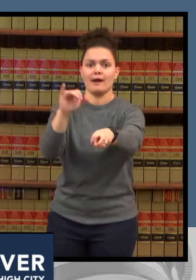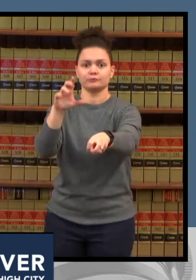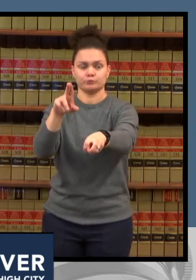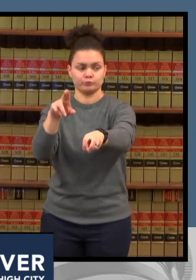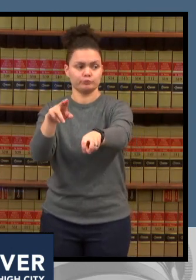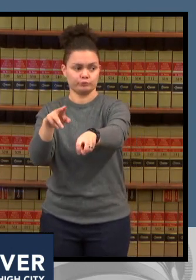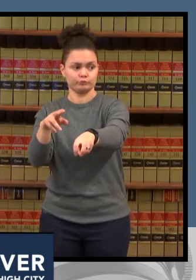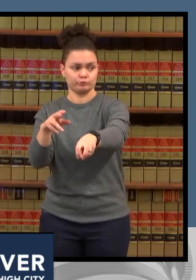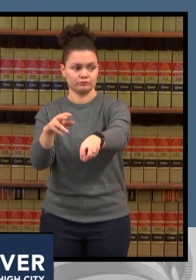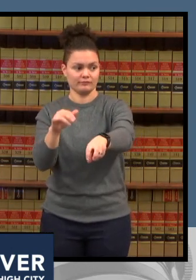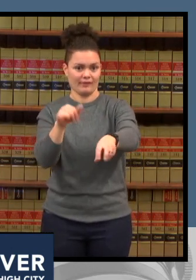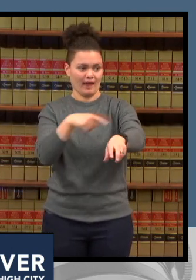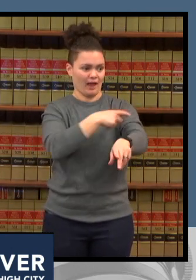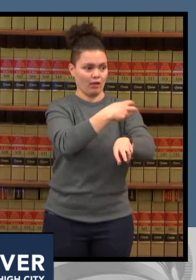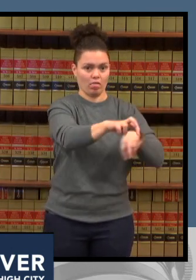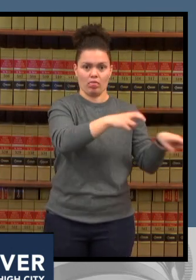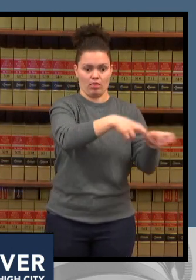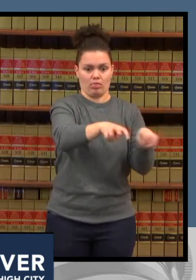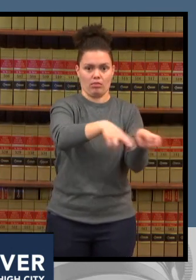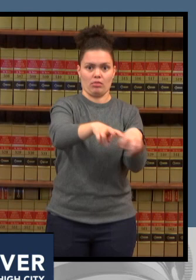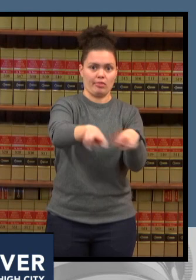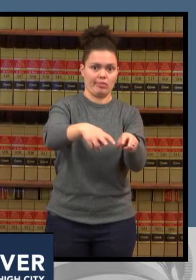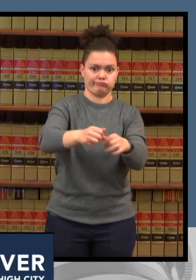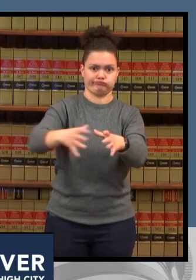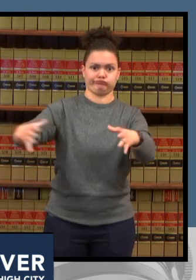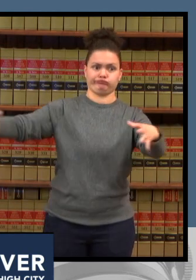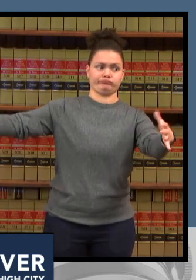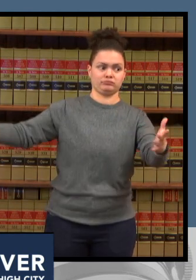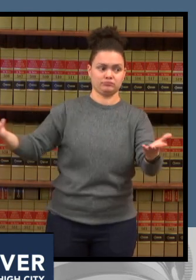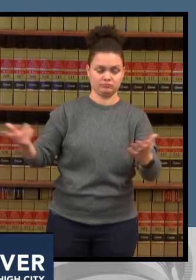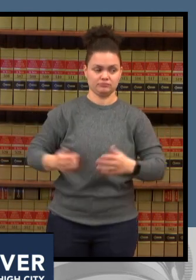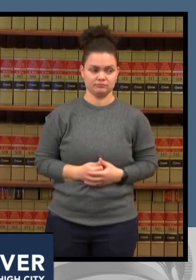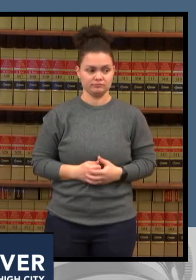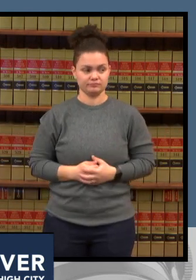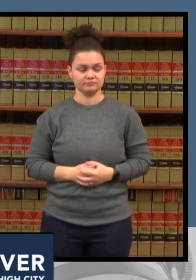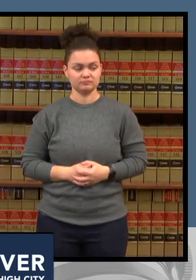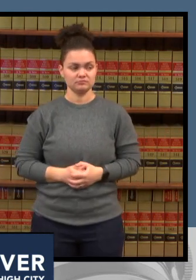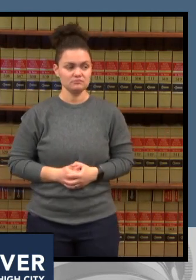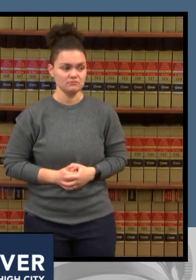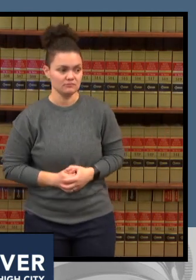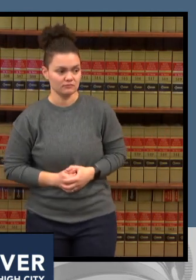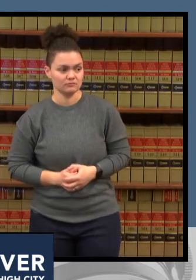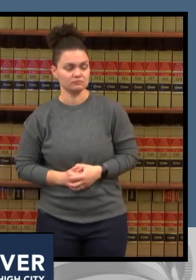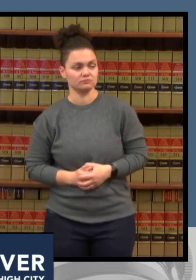look at this trajectory but it is high within our system i think we have 335 patients this morning